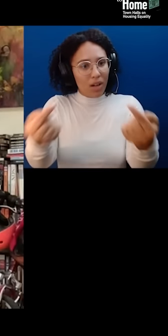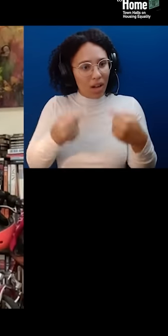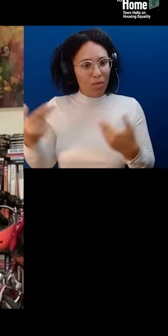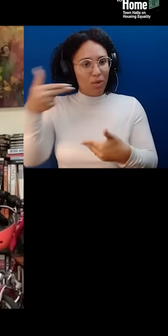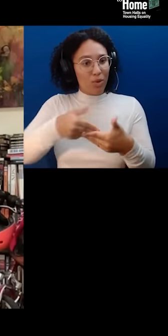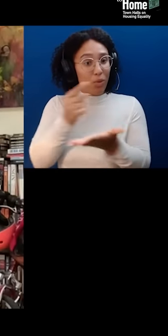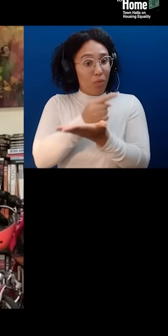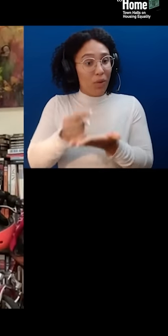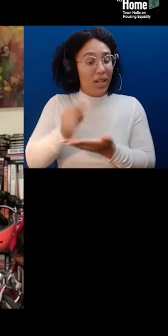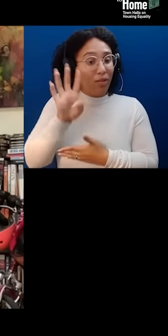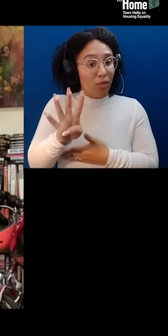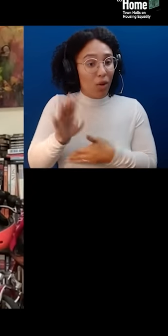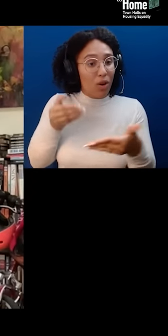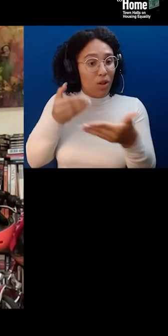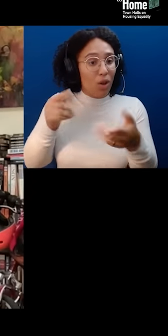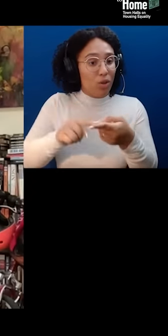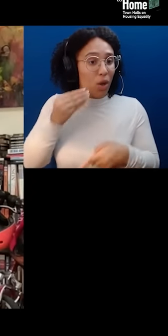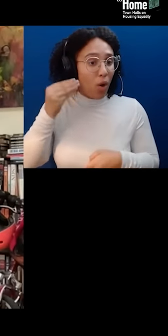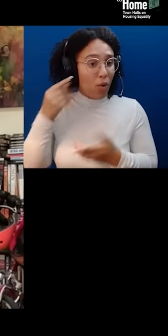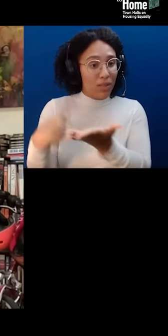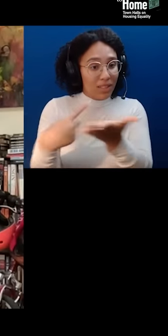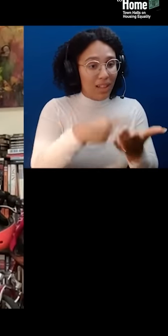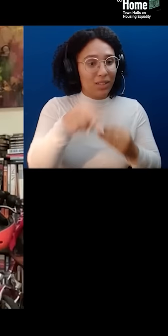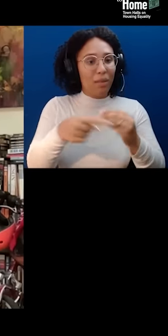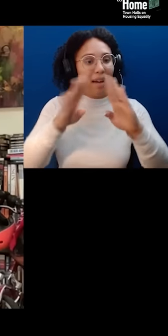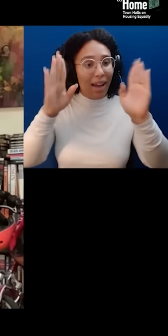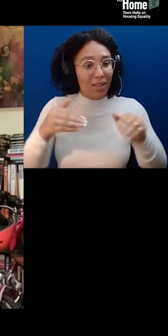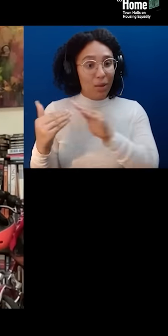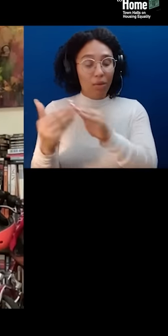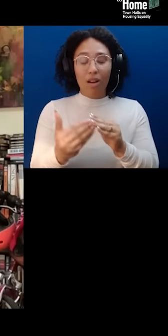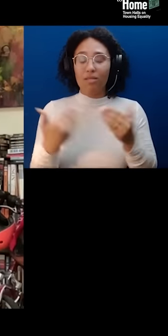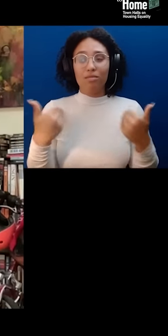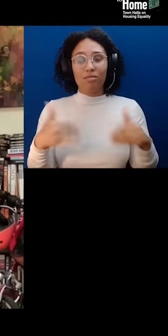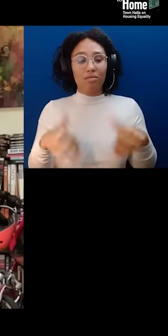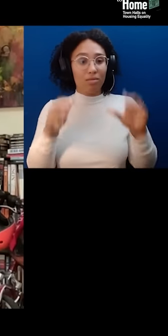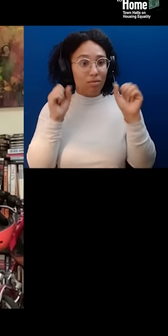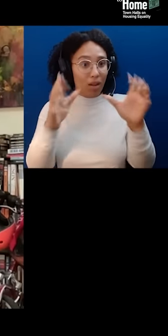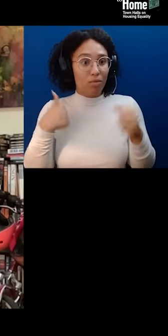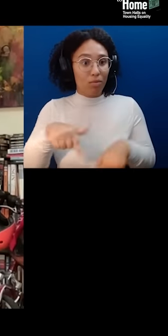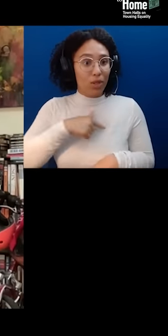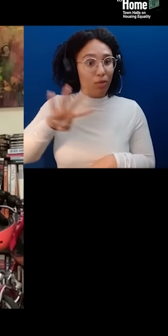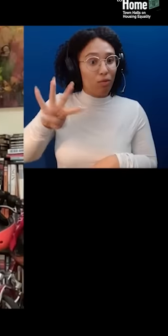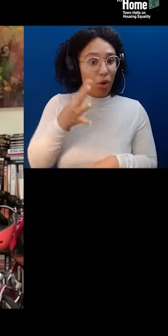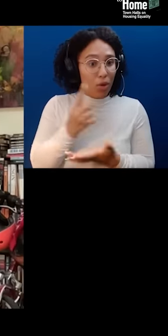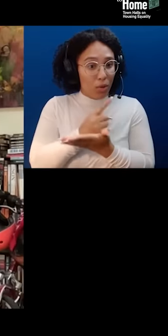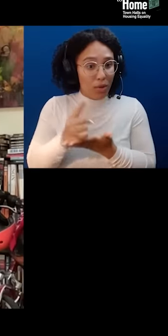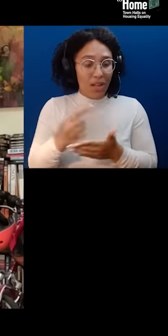It's incredible to think that we're at the fourth week now. We've had such phenomenal conversations. Each time we hold these town halls,